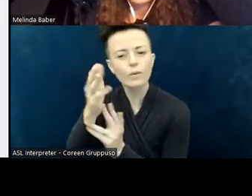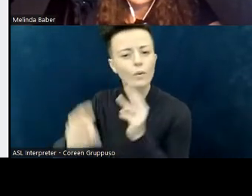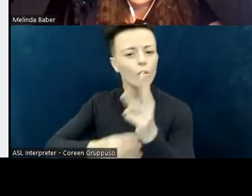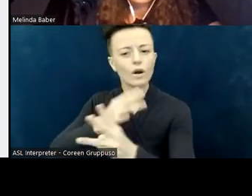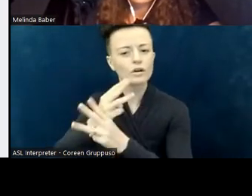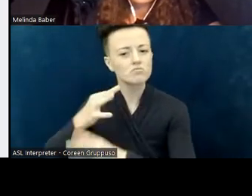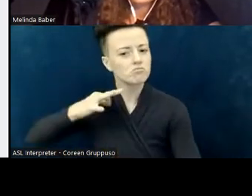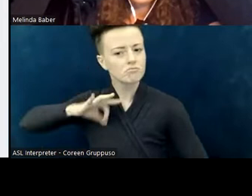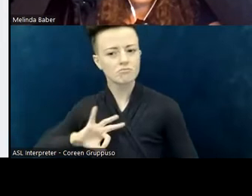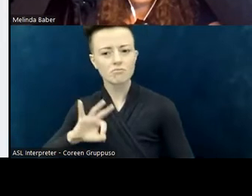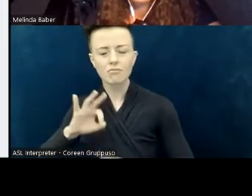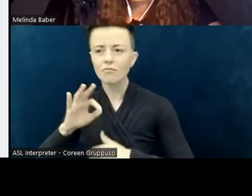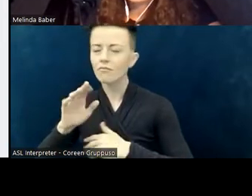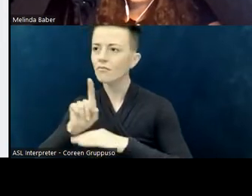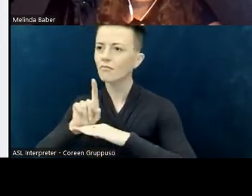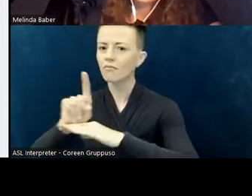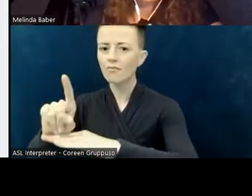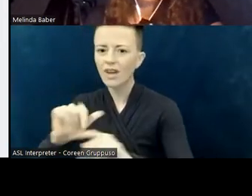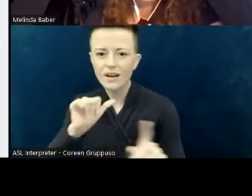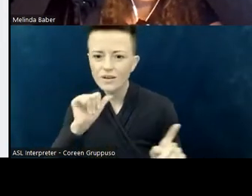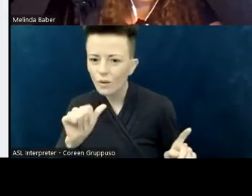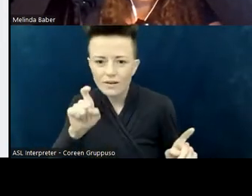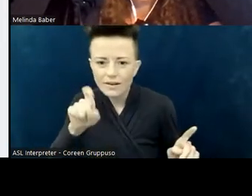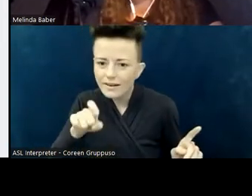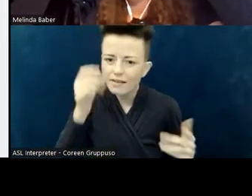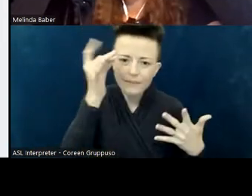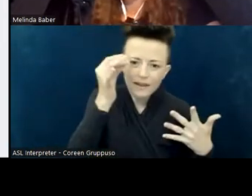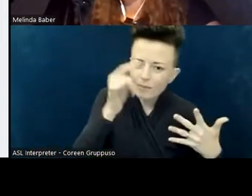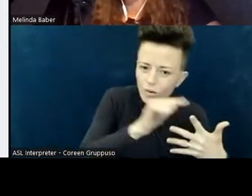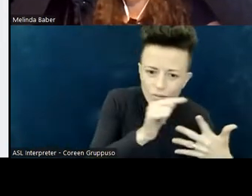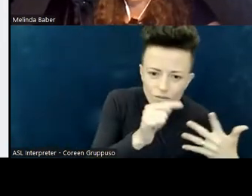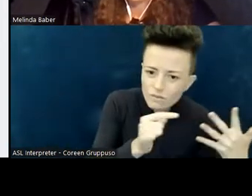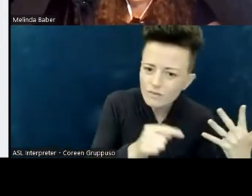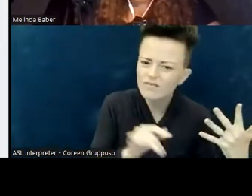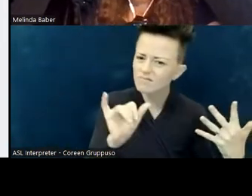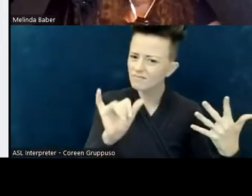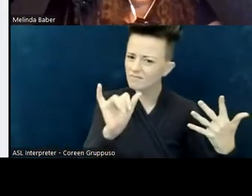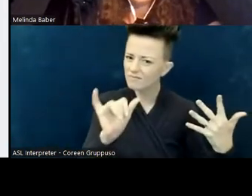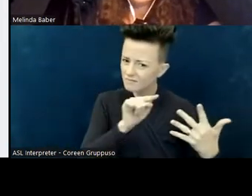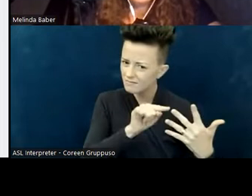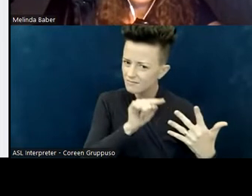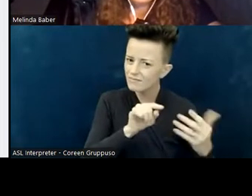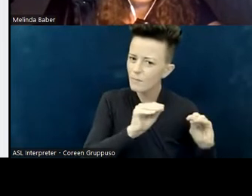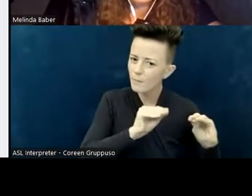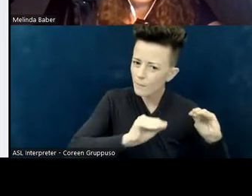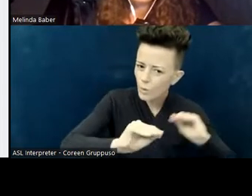about people with disabilities who don't move in those neurotypical...